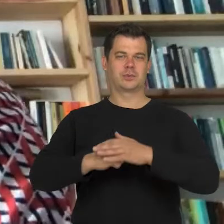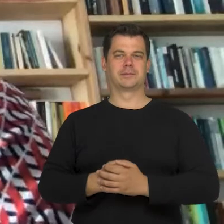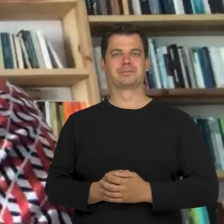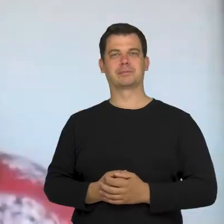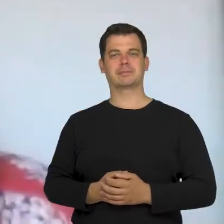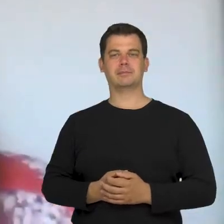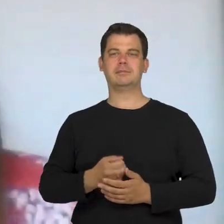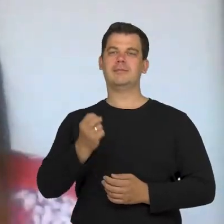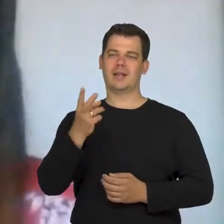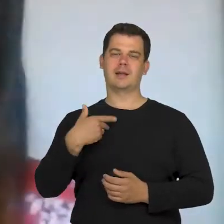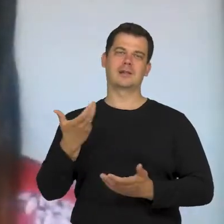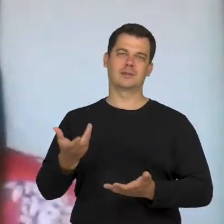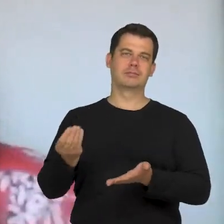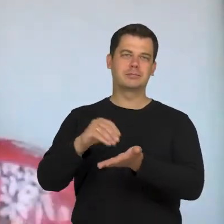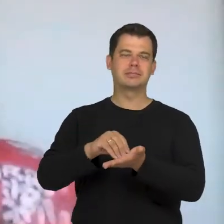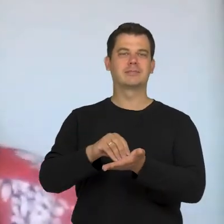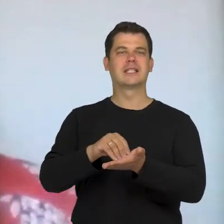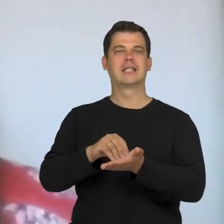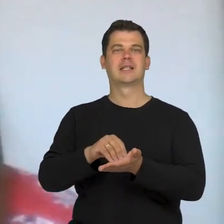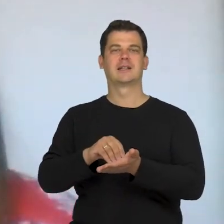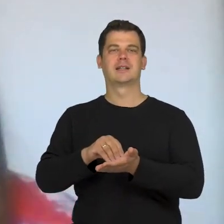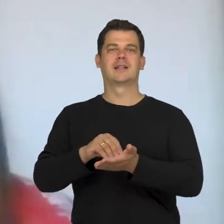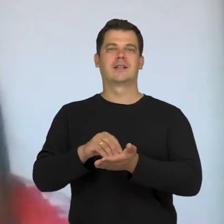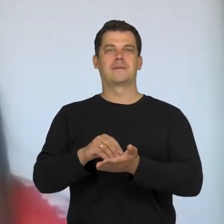As a moderator, I am sorry